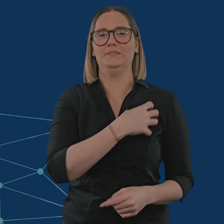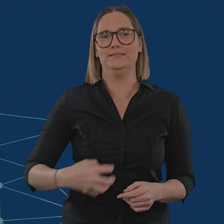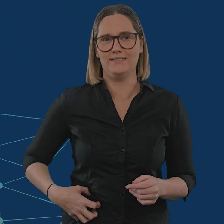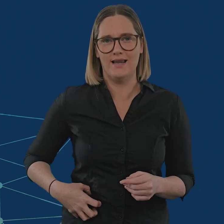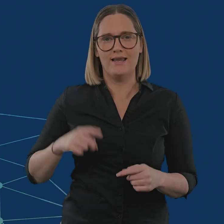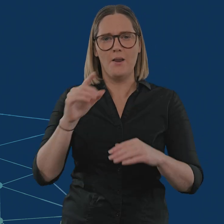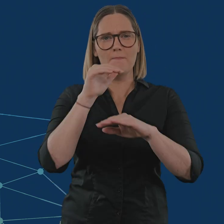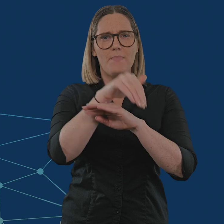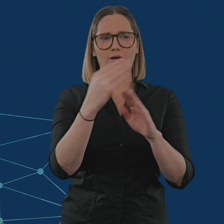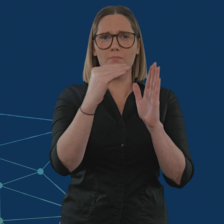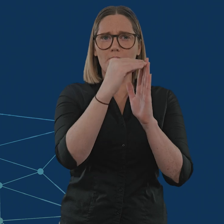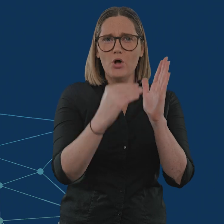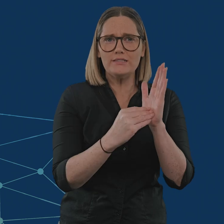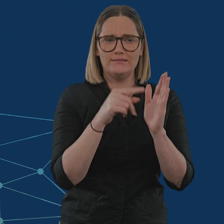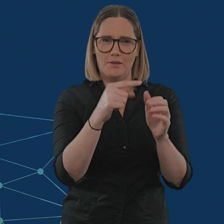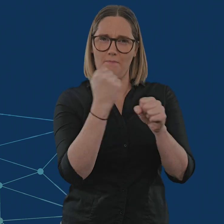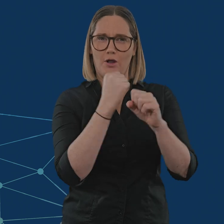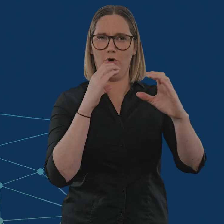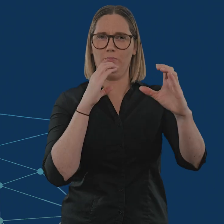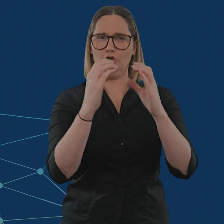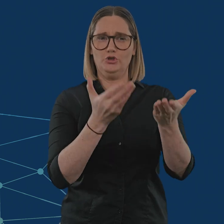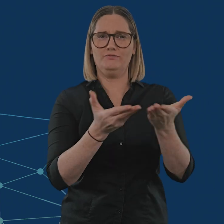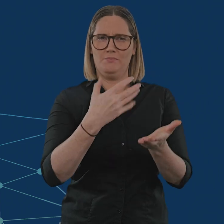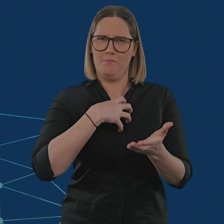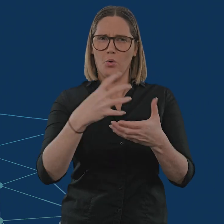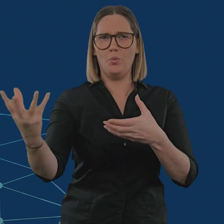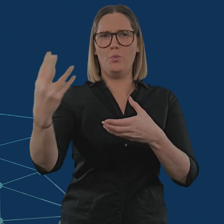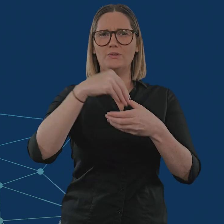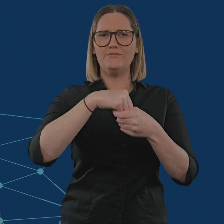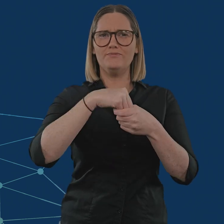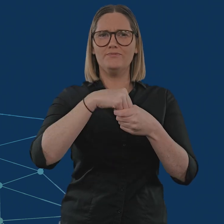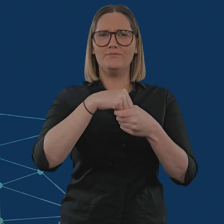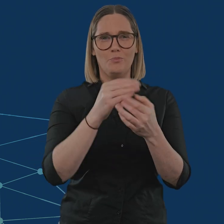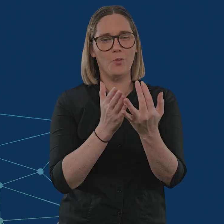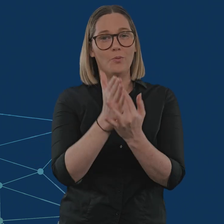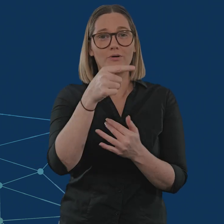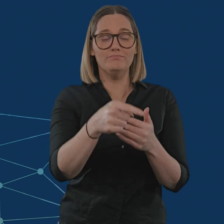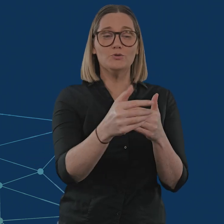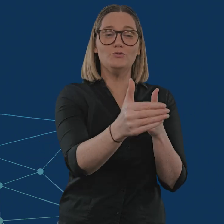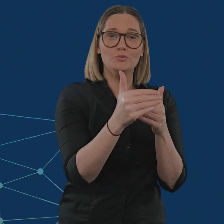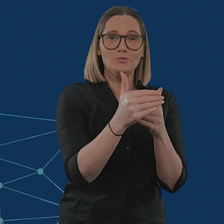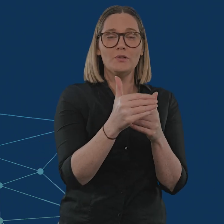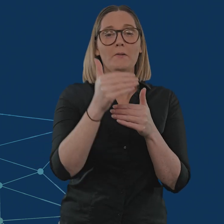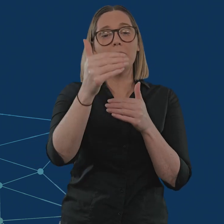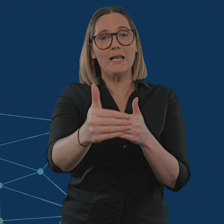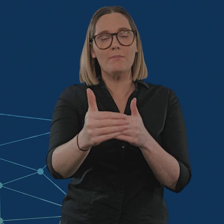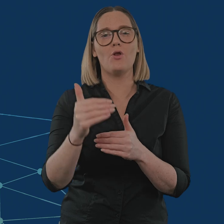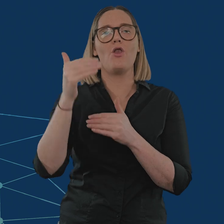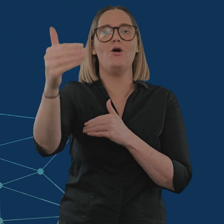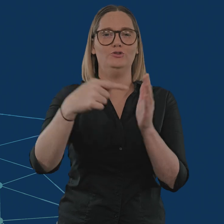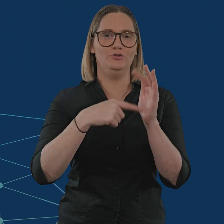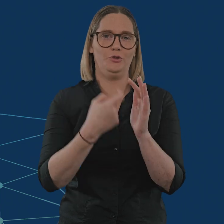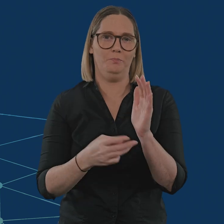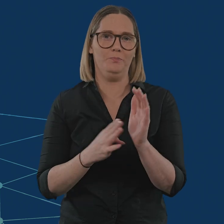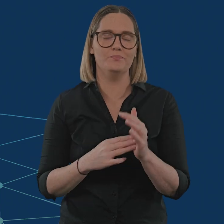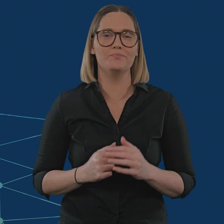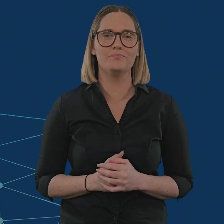to increase the inclusivity ofcommunications services in the short, medium and long term.